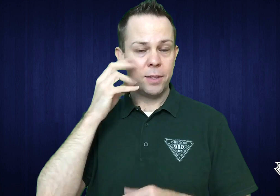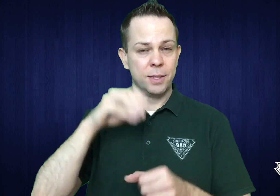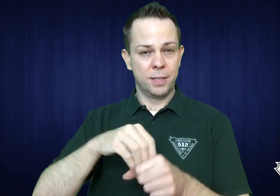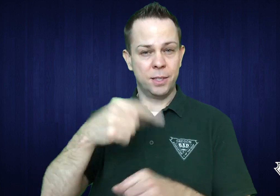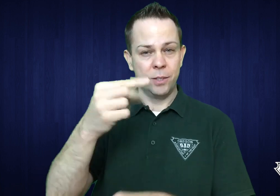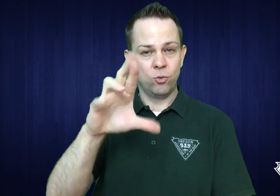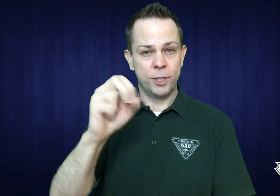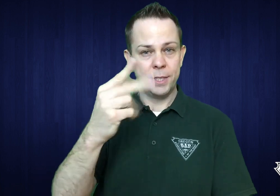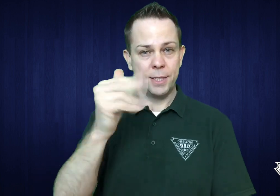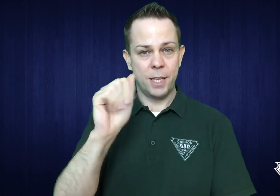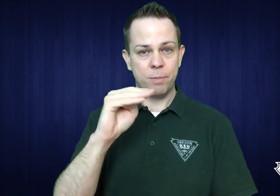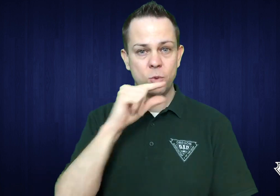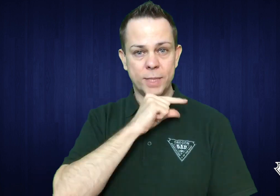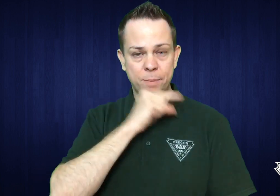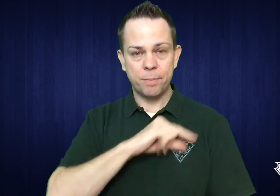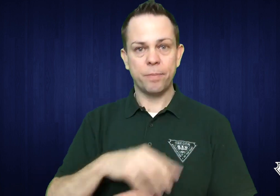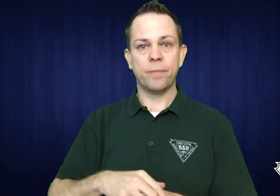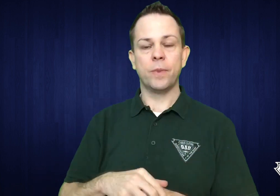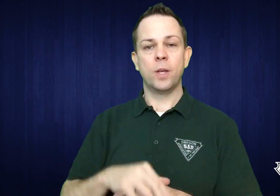living in their facility in Gresham, Oregon.